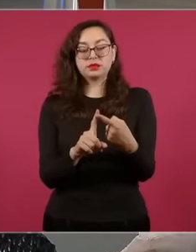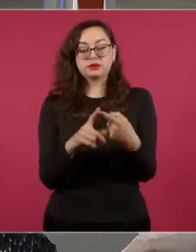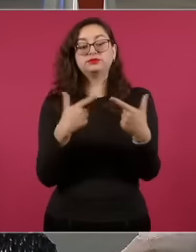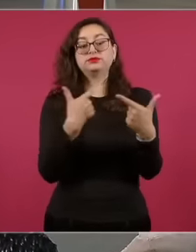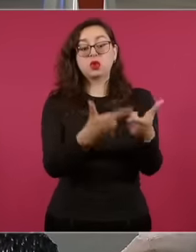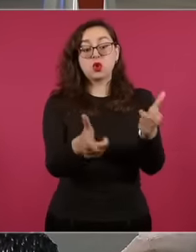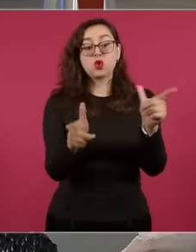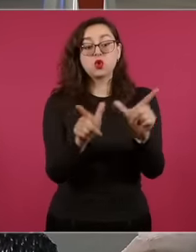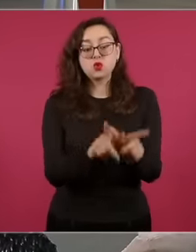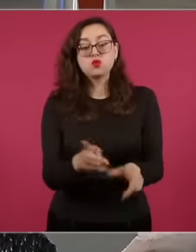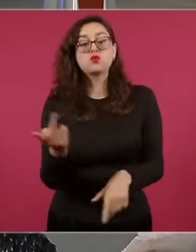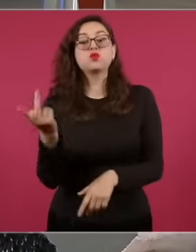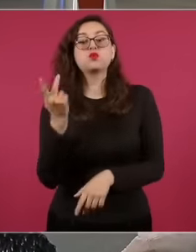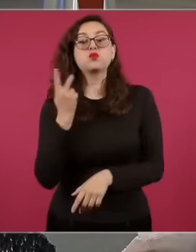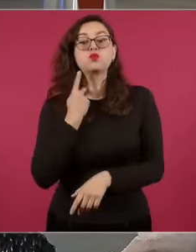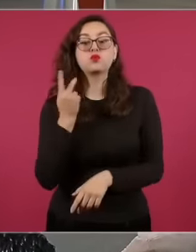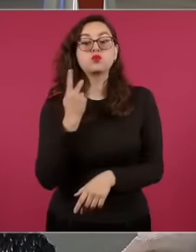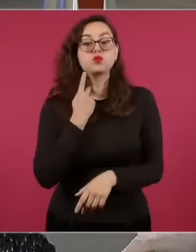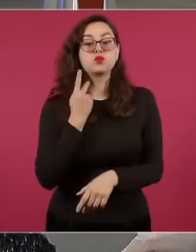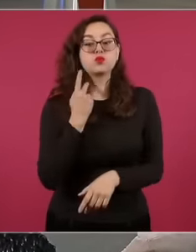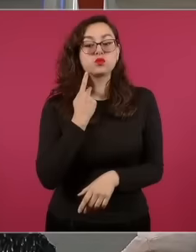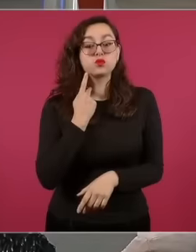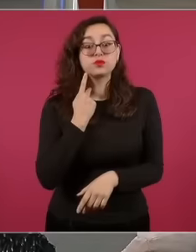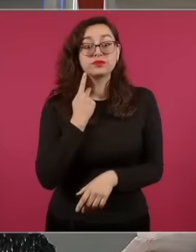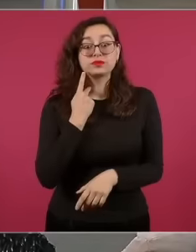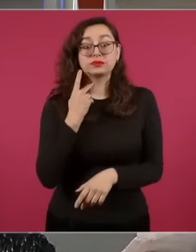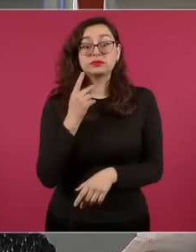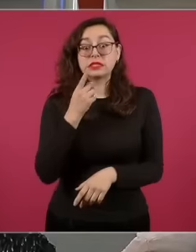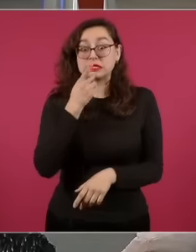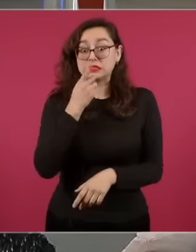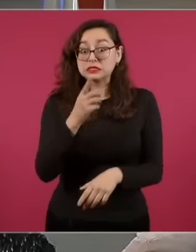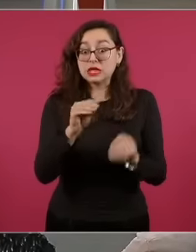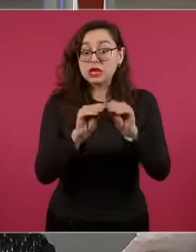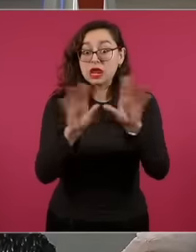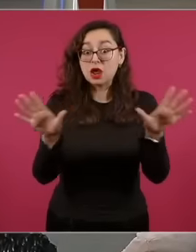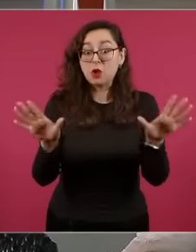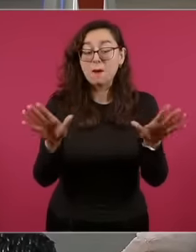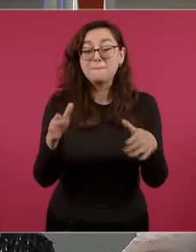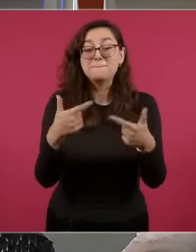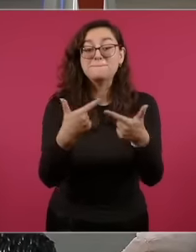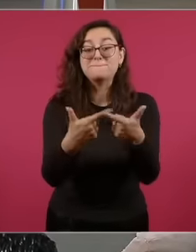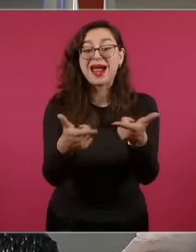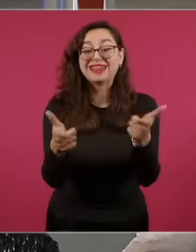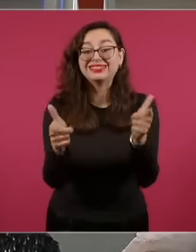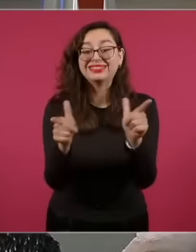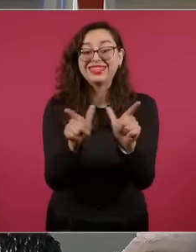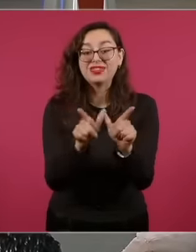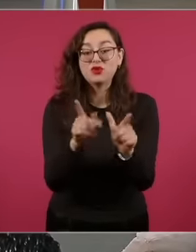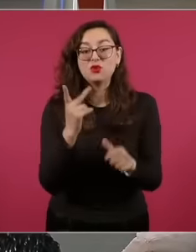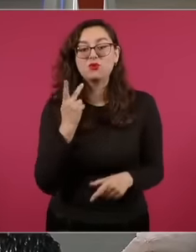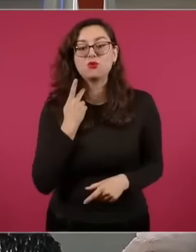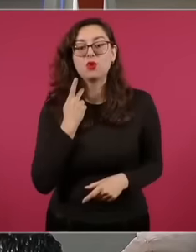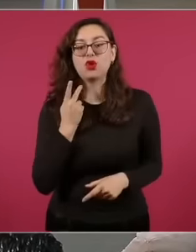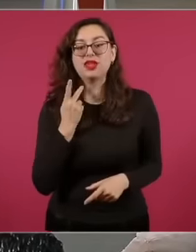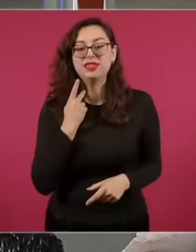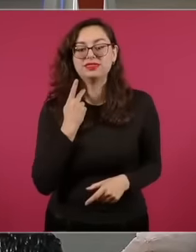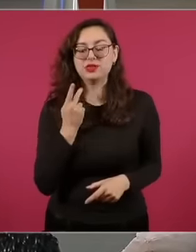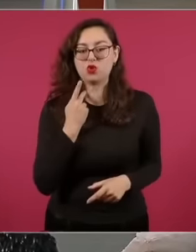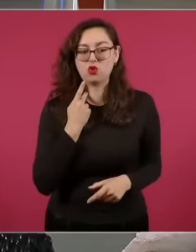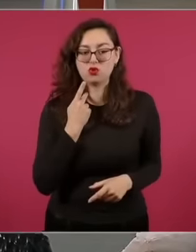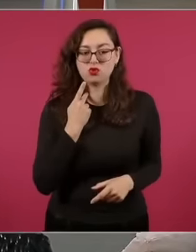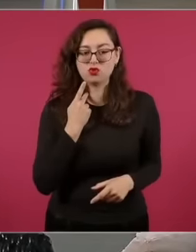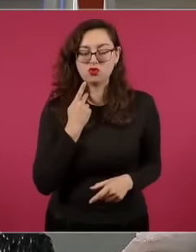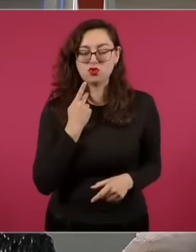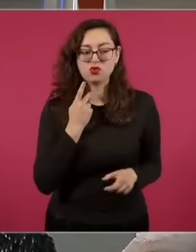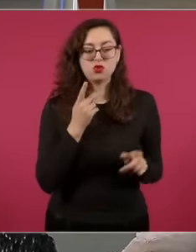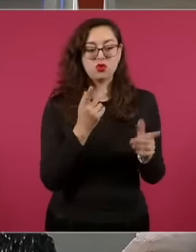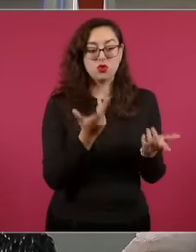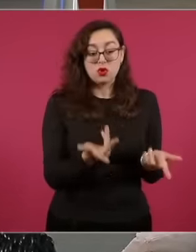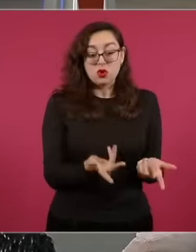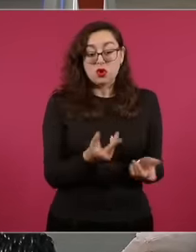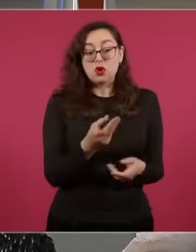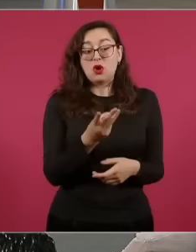political party, and so the Constitution says, no political party will be able to have more than 300